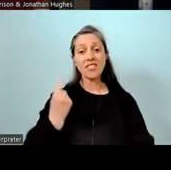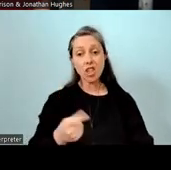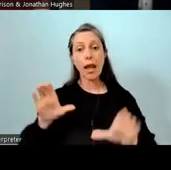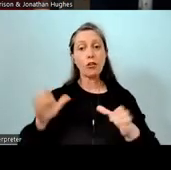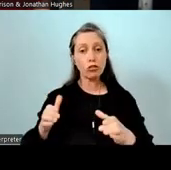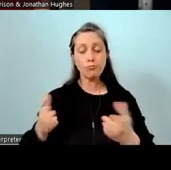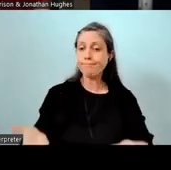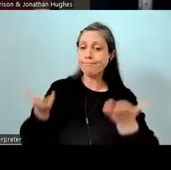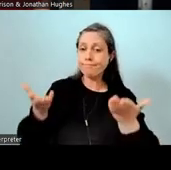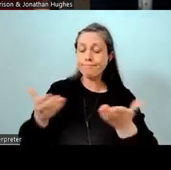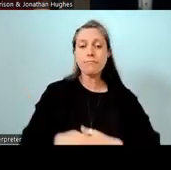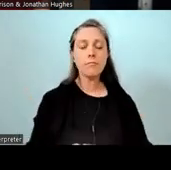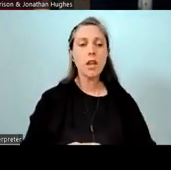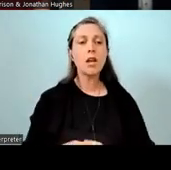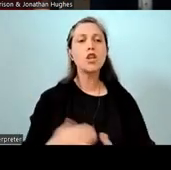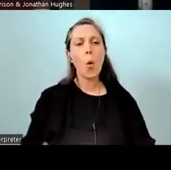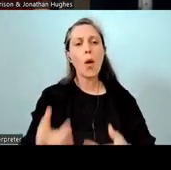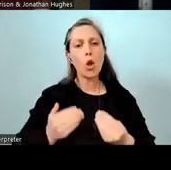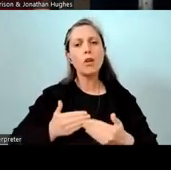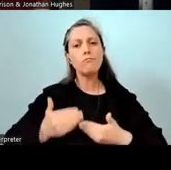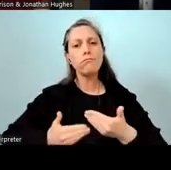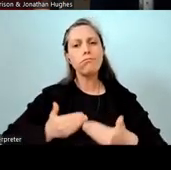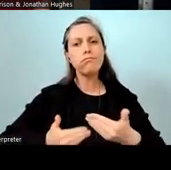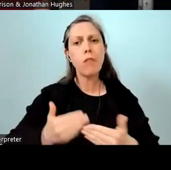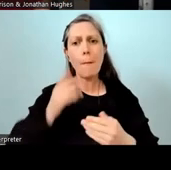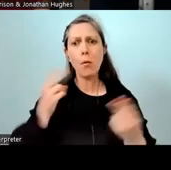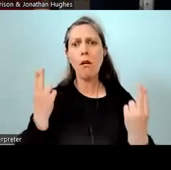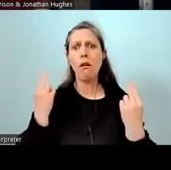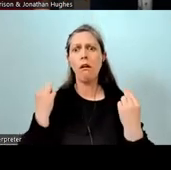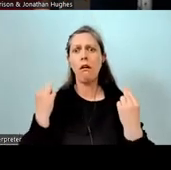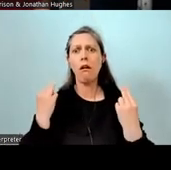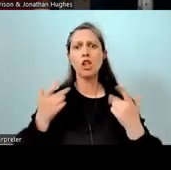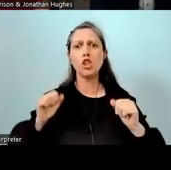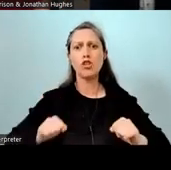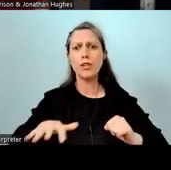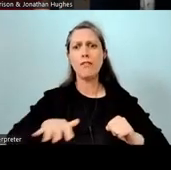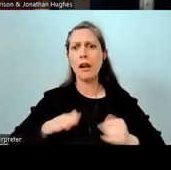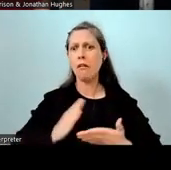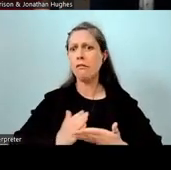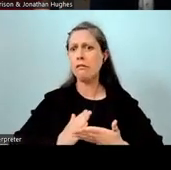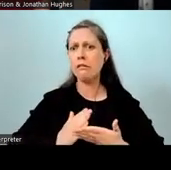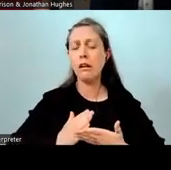That's something we learned along the way, that they were very daunting for students and whānau to have this for the first time.